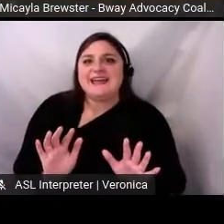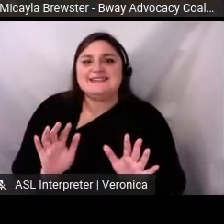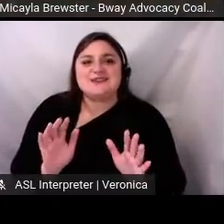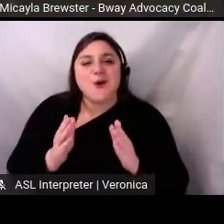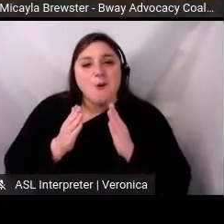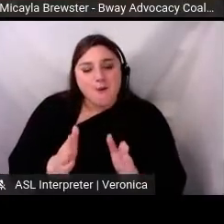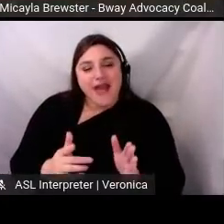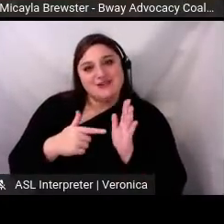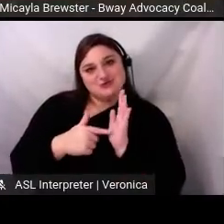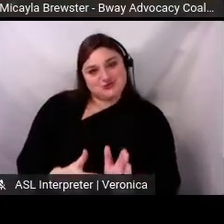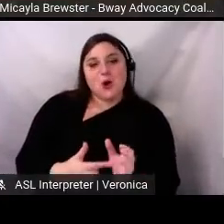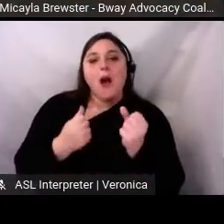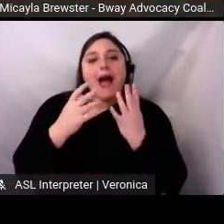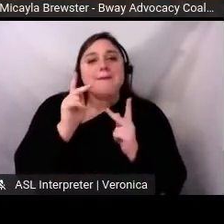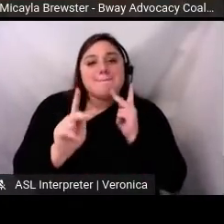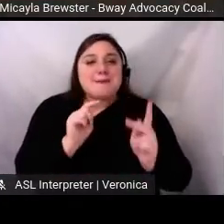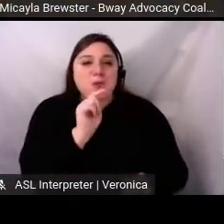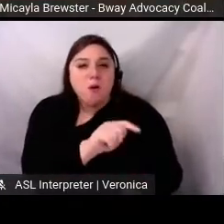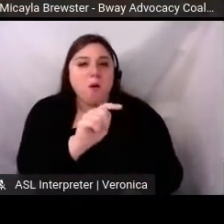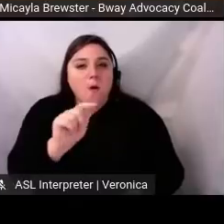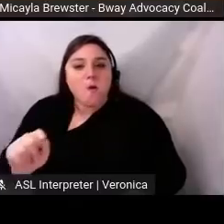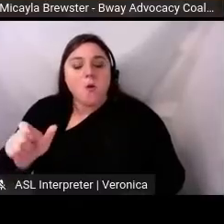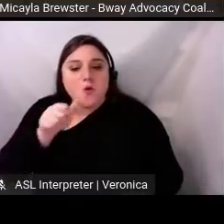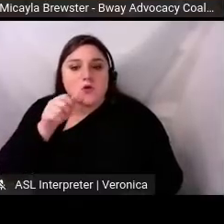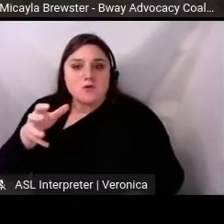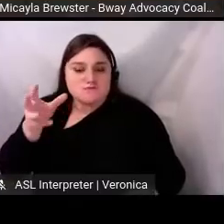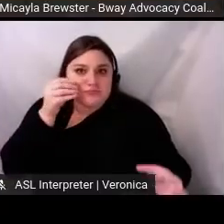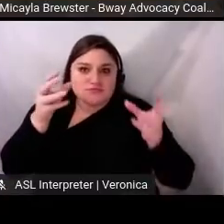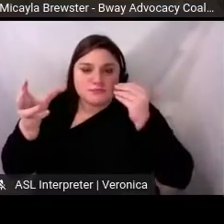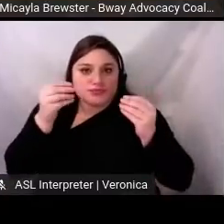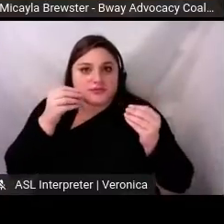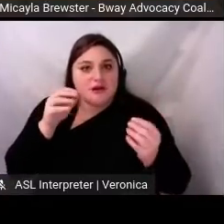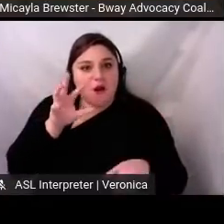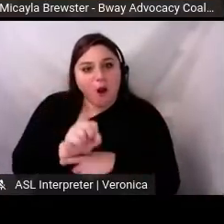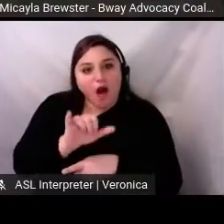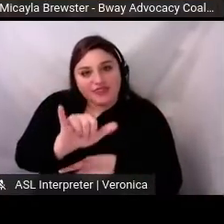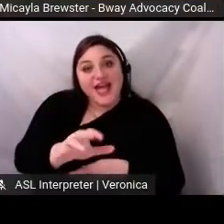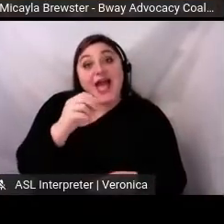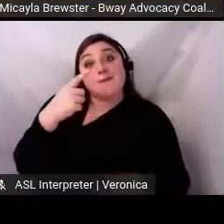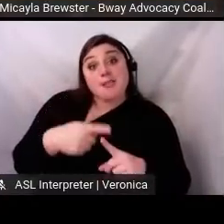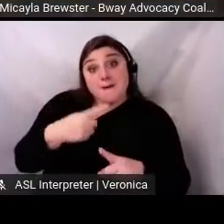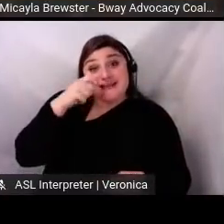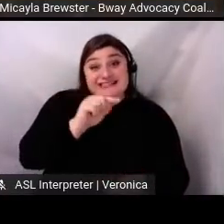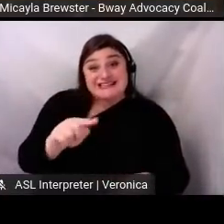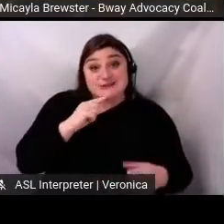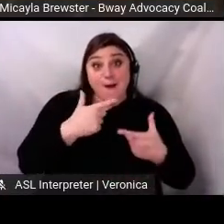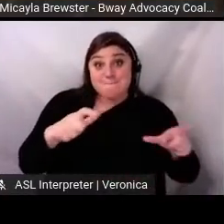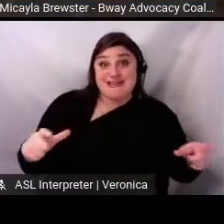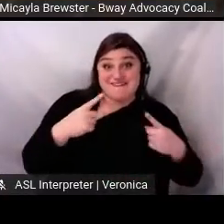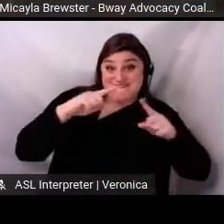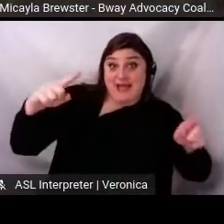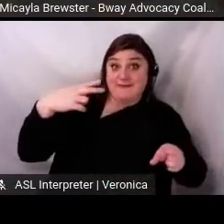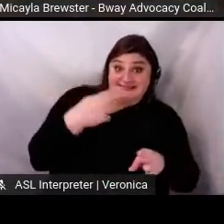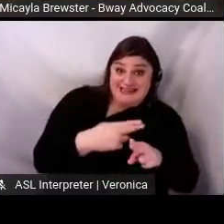impressions. And, you know, allowed us to reach this larger audience. And also was just fun, for me, personally.